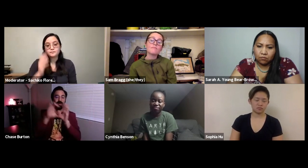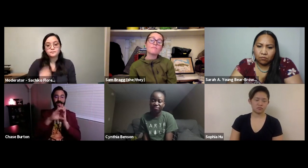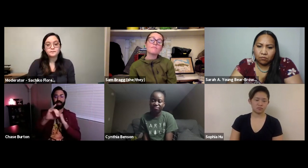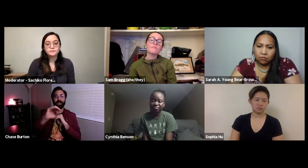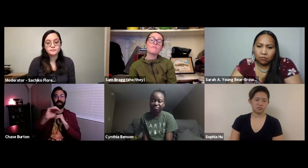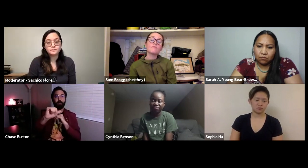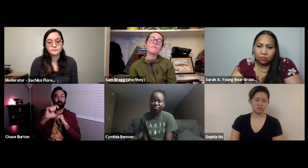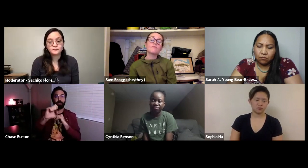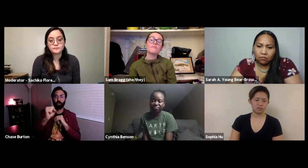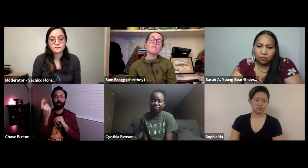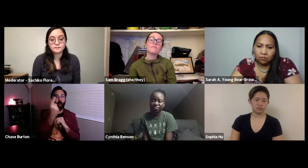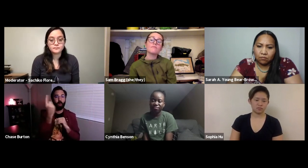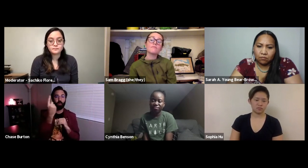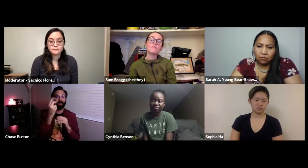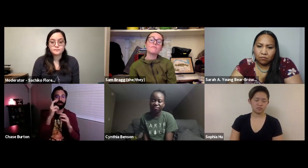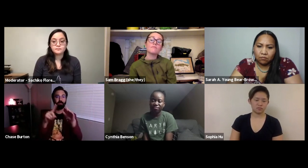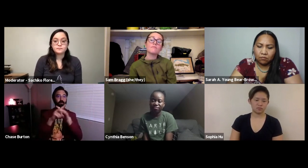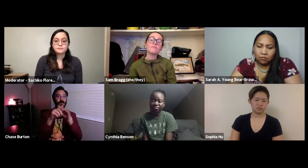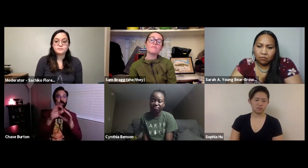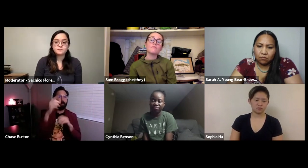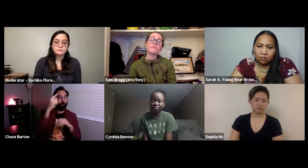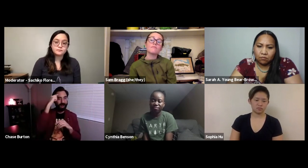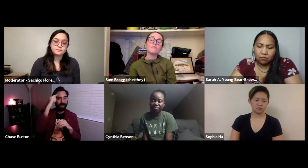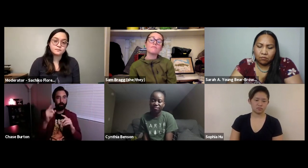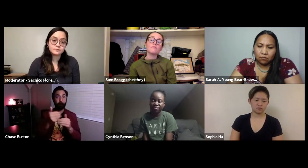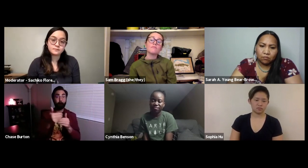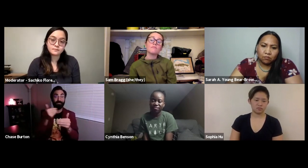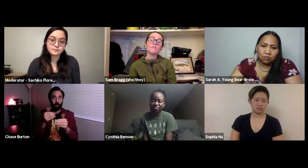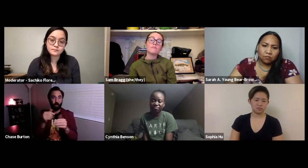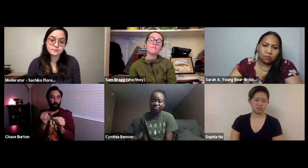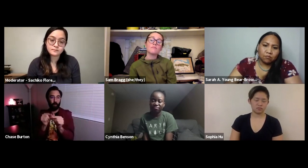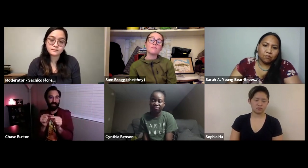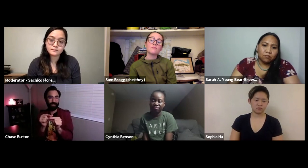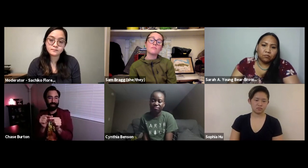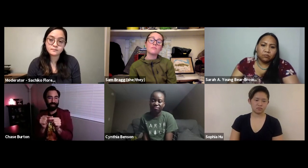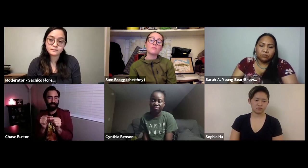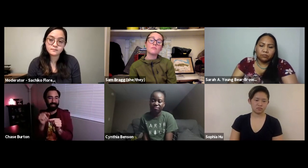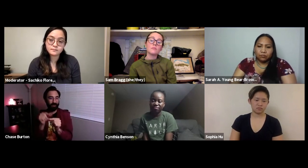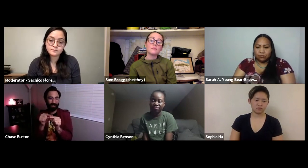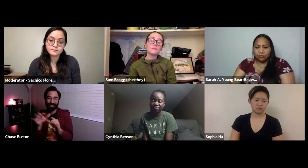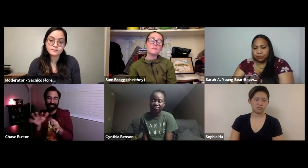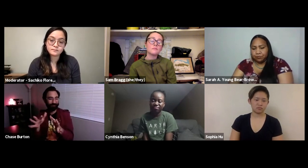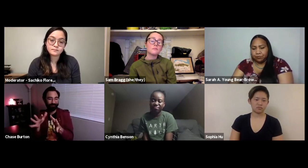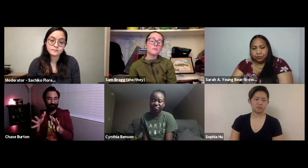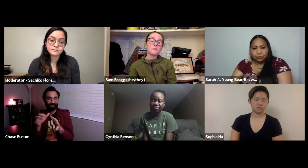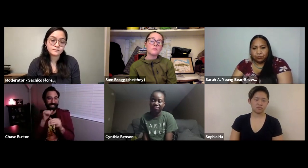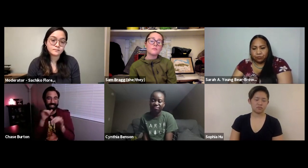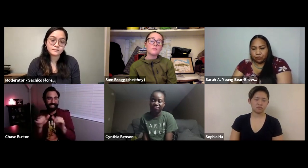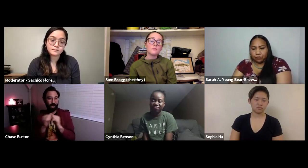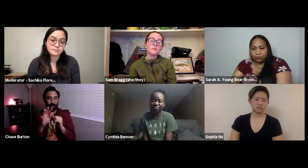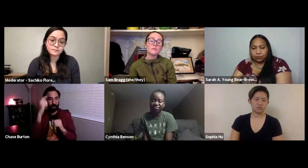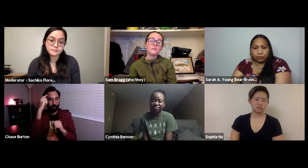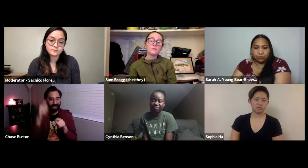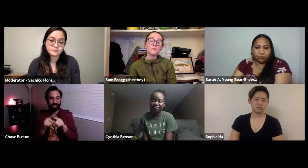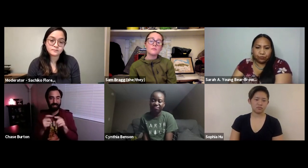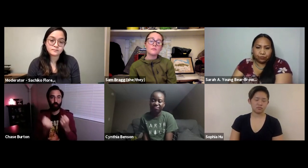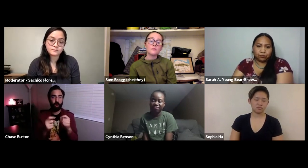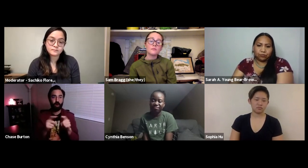to show because pictures are always sticking your mind more than words, words don't really